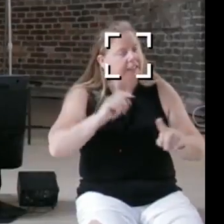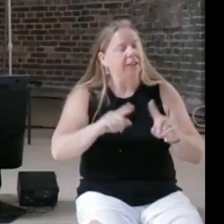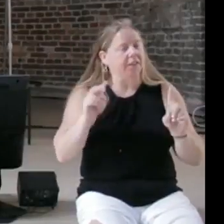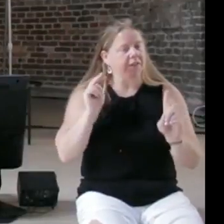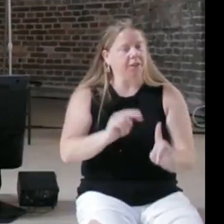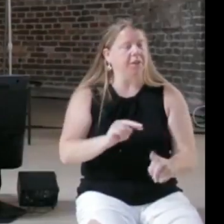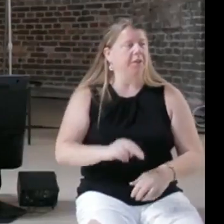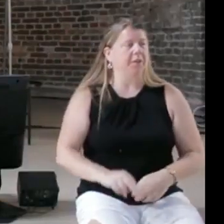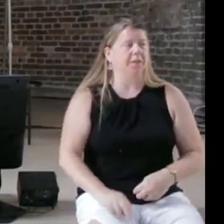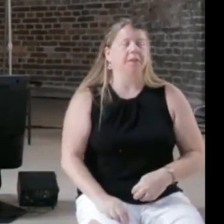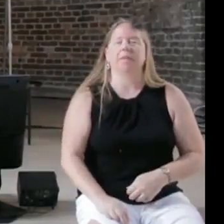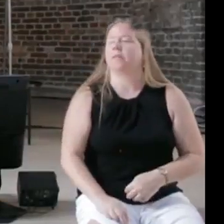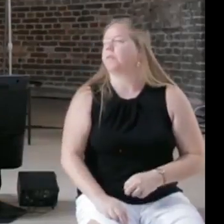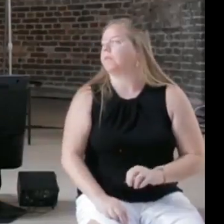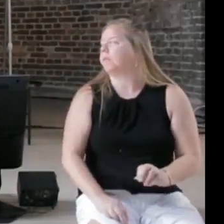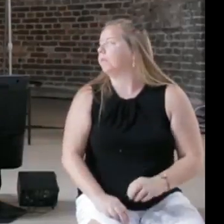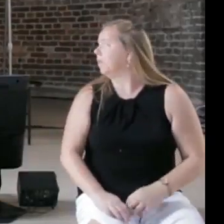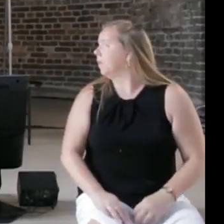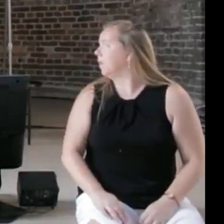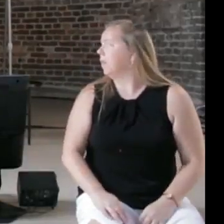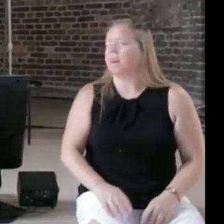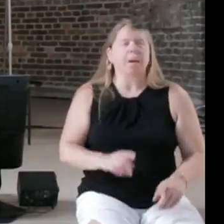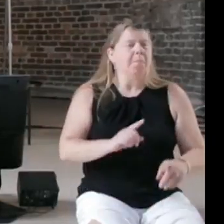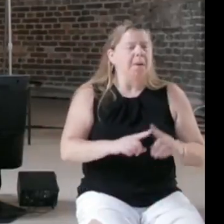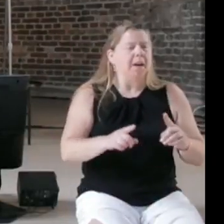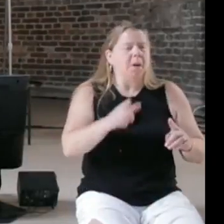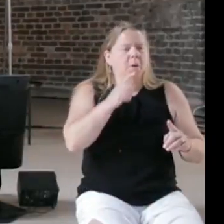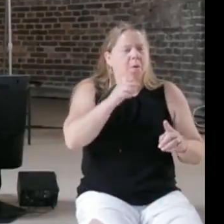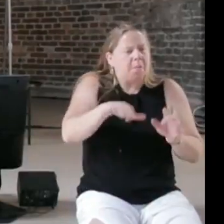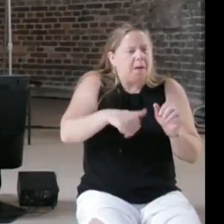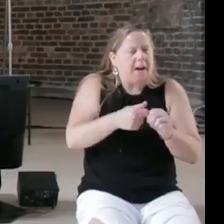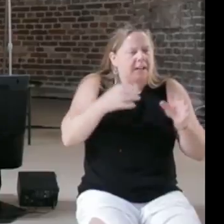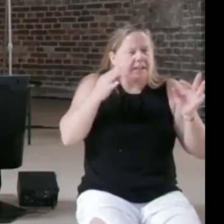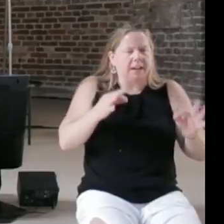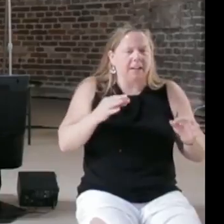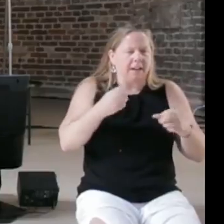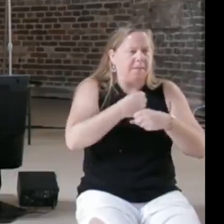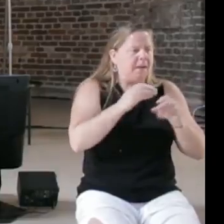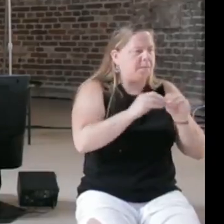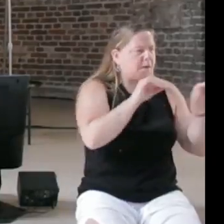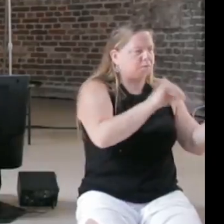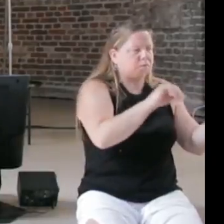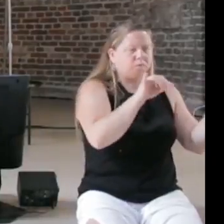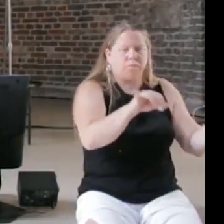Also making it more consistent, I'm only making the point that humans are not terribly